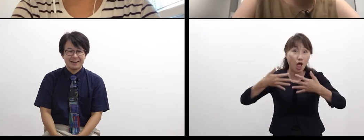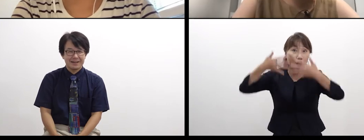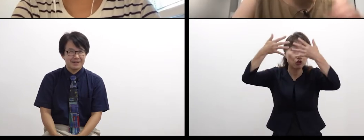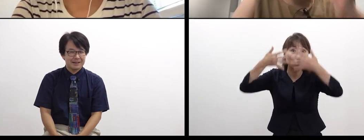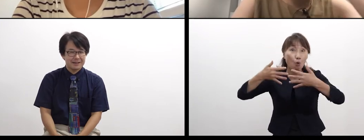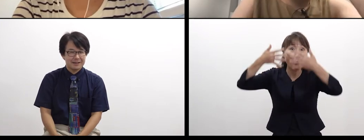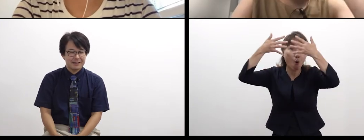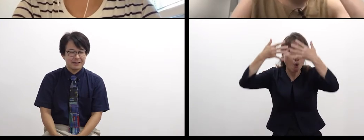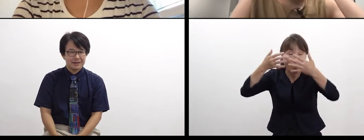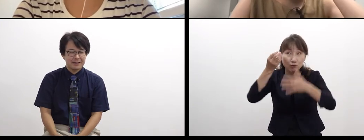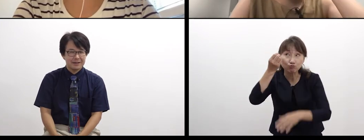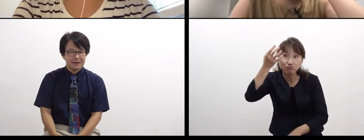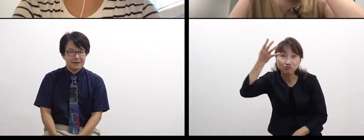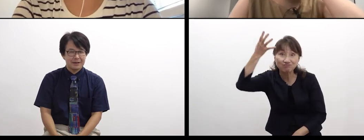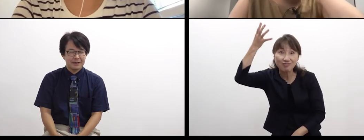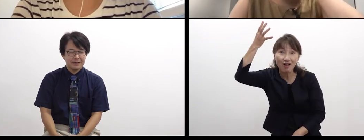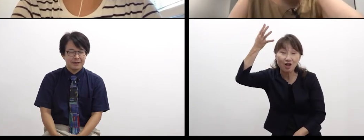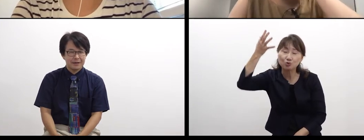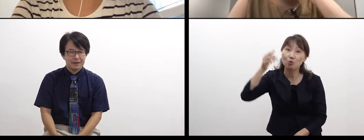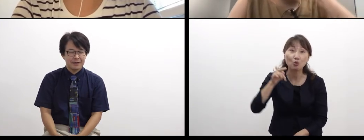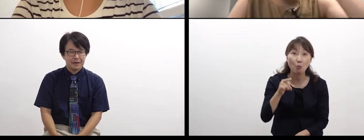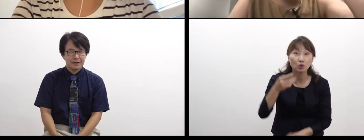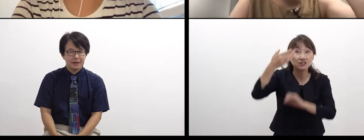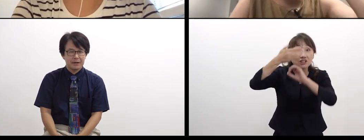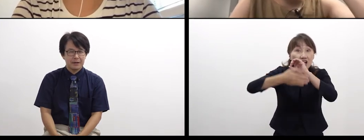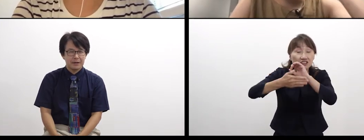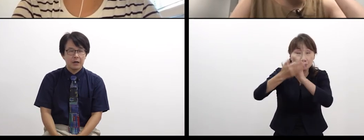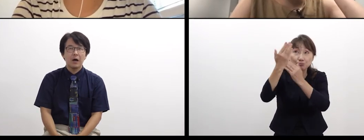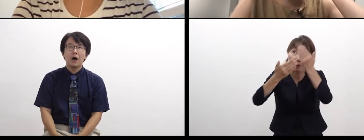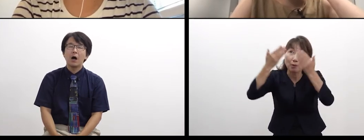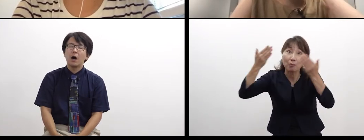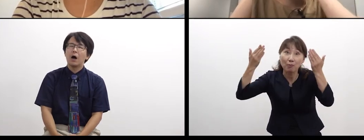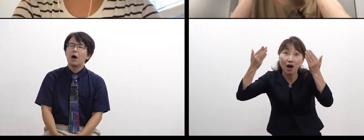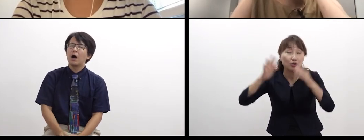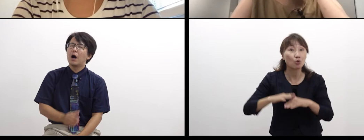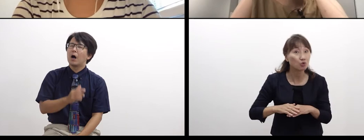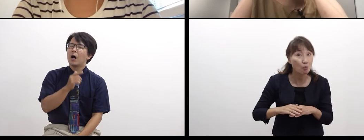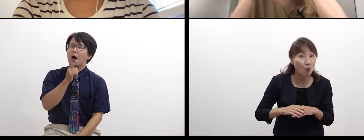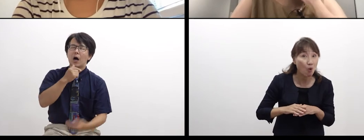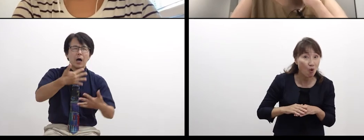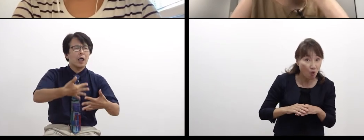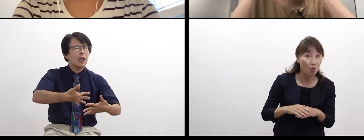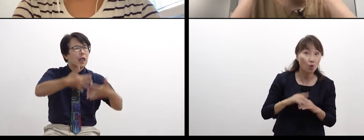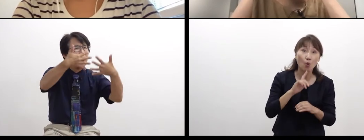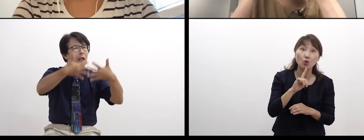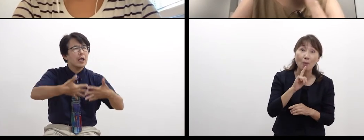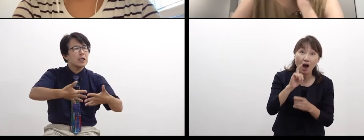Oh, it was a video. WADA: Ohhh.